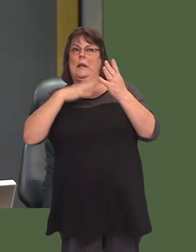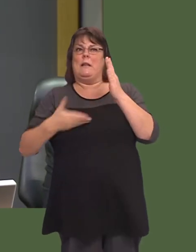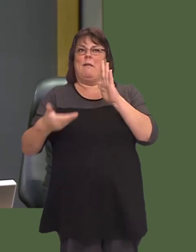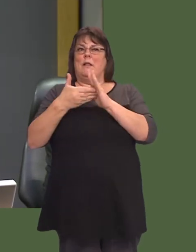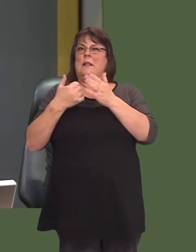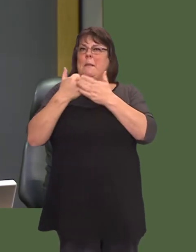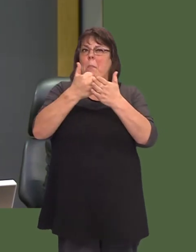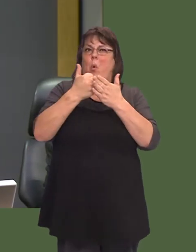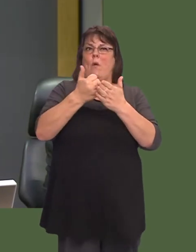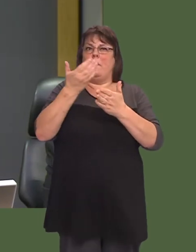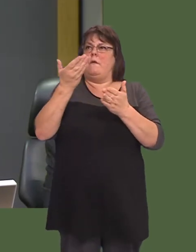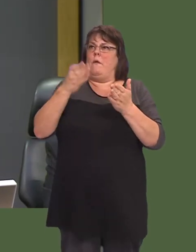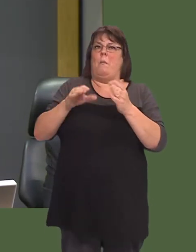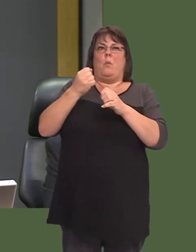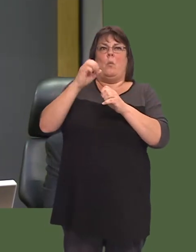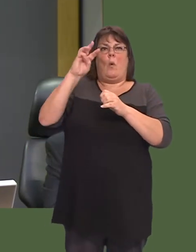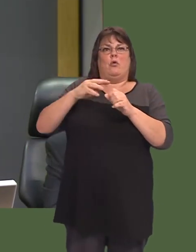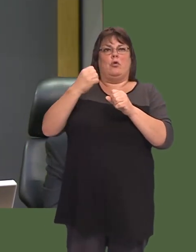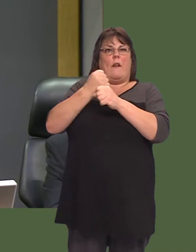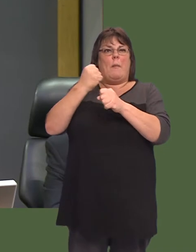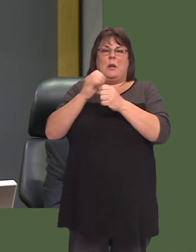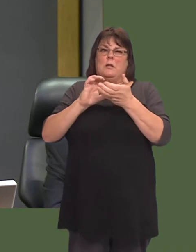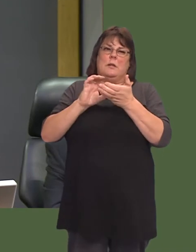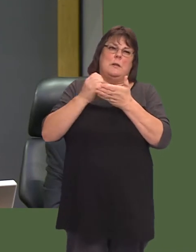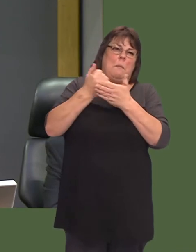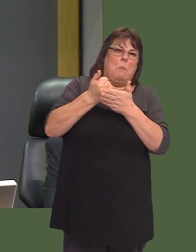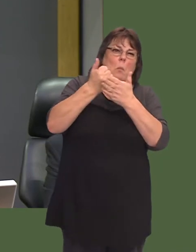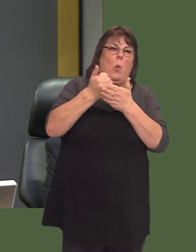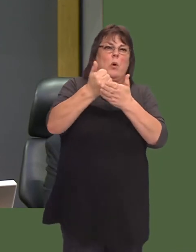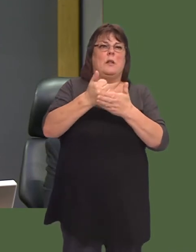Itís got Welsh Government intervention, and yet it is failing at every level in terms